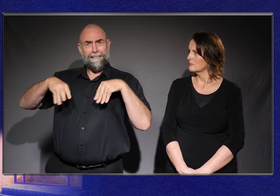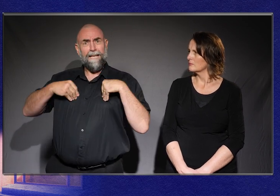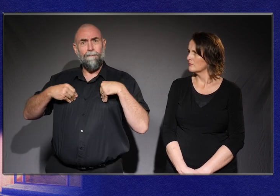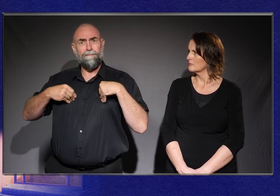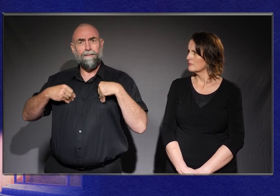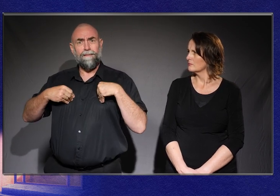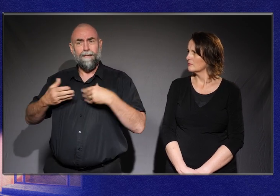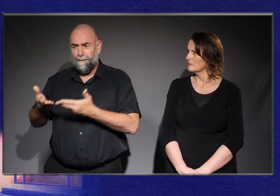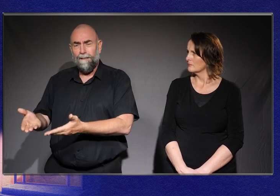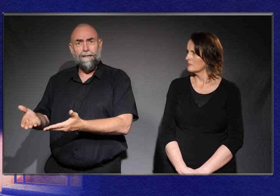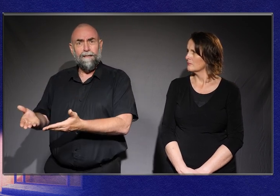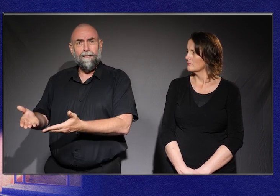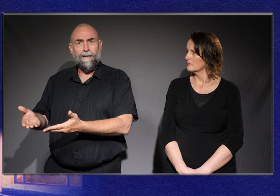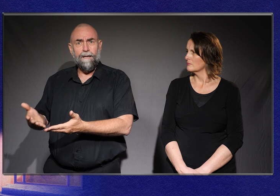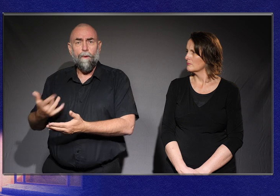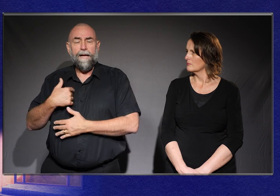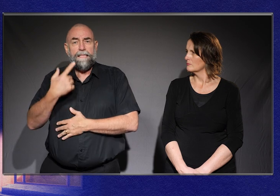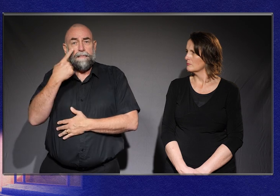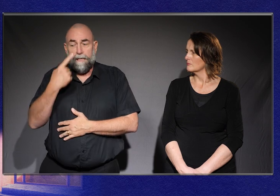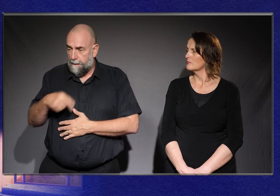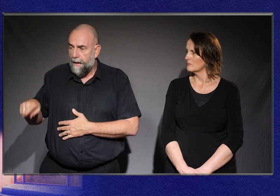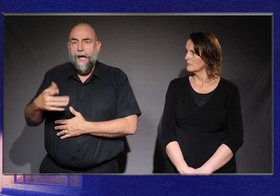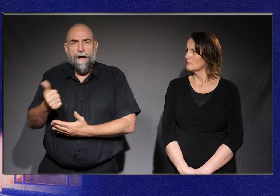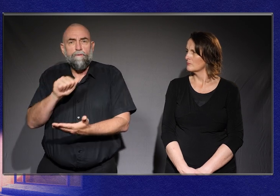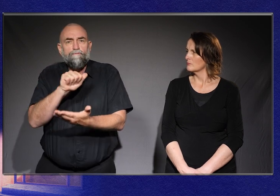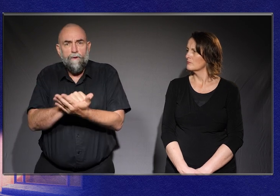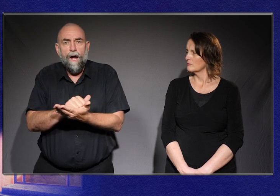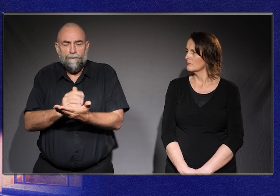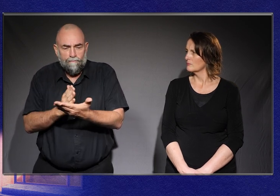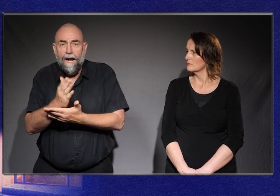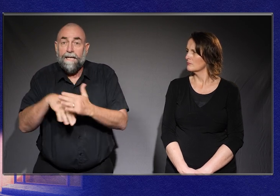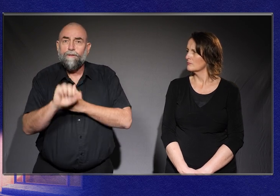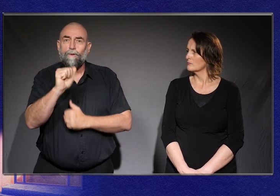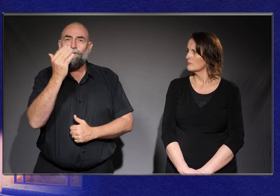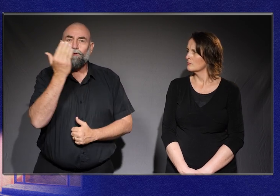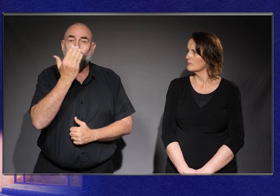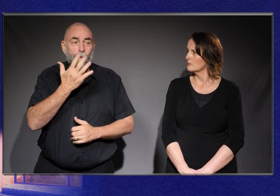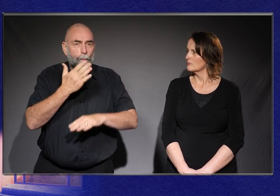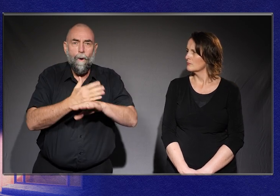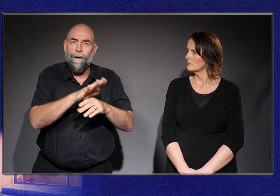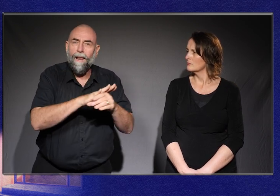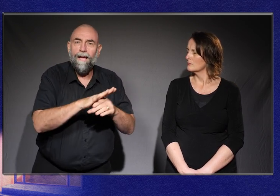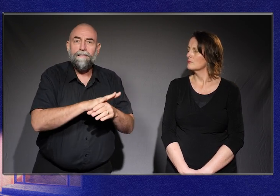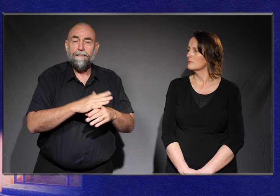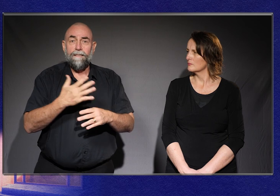And see that we have a place in your schools, workplaces and pubs.